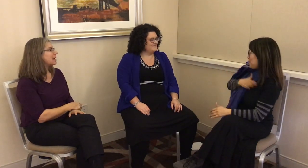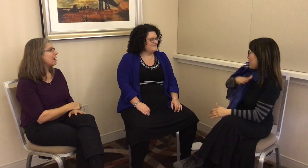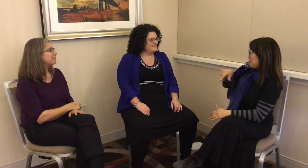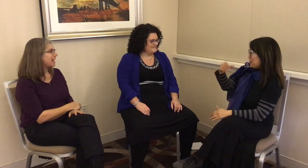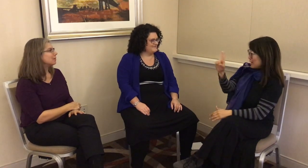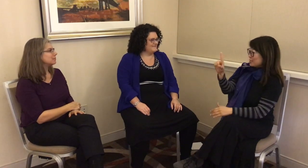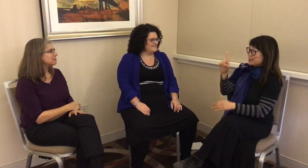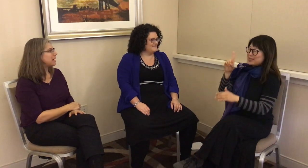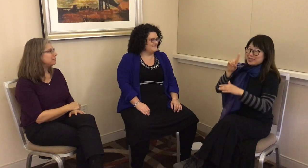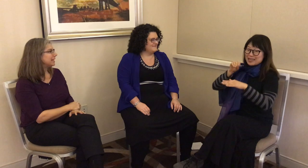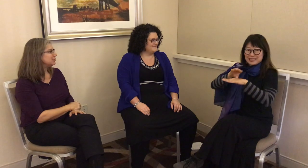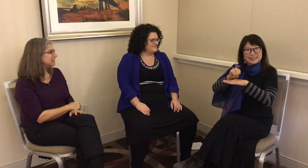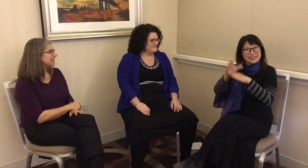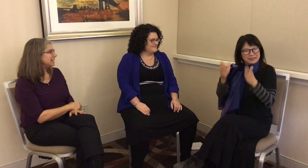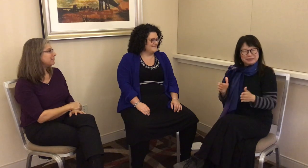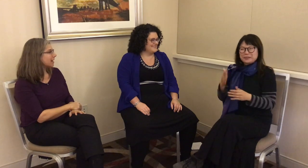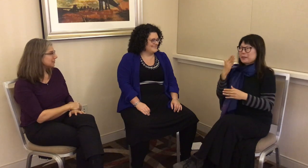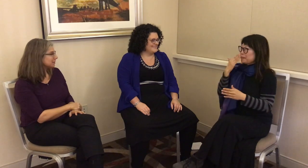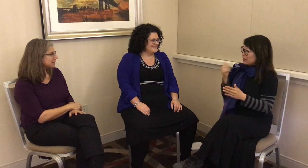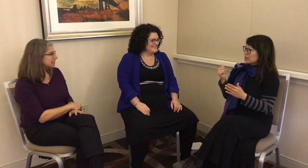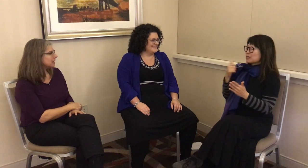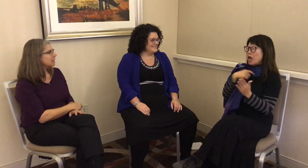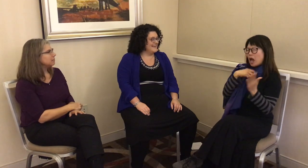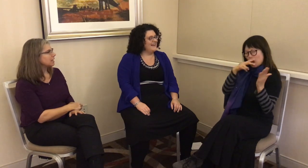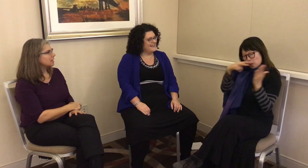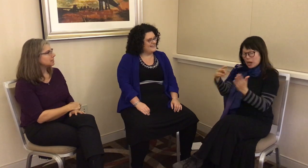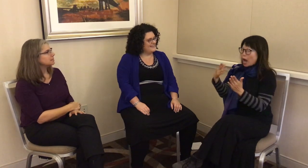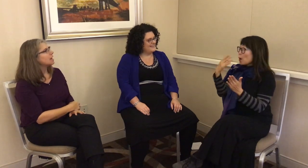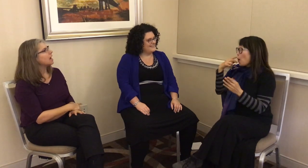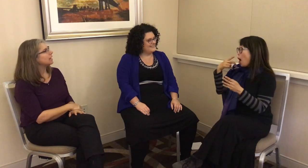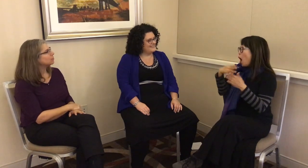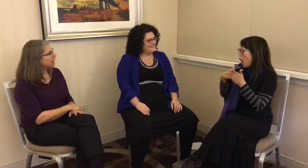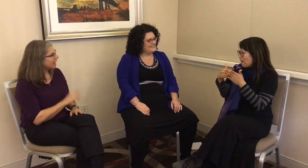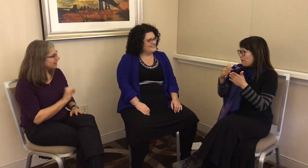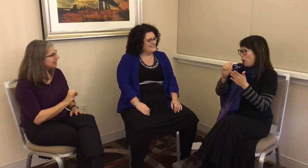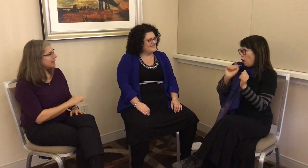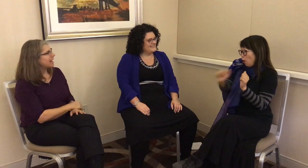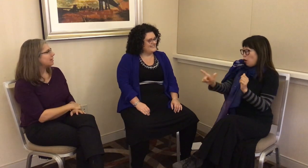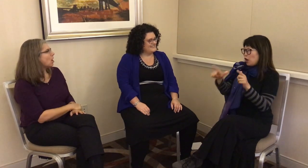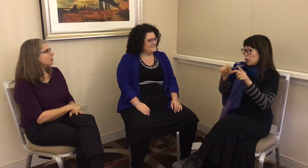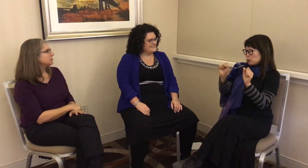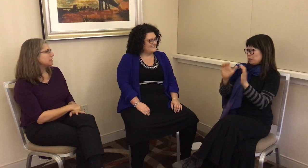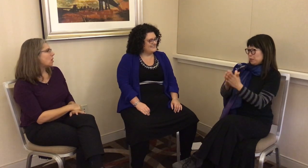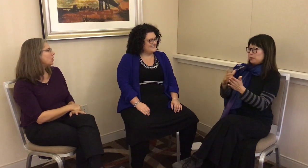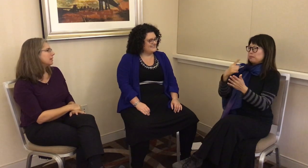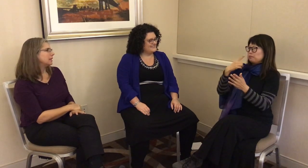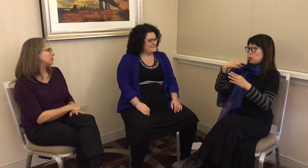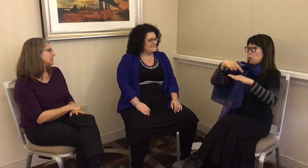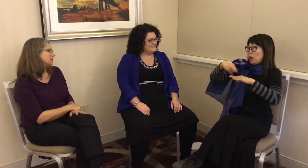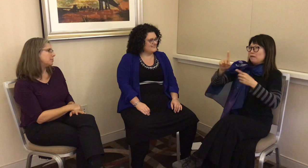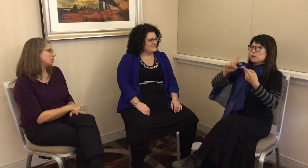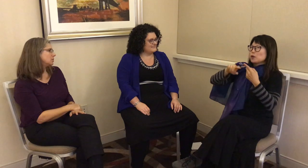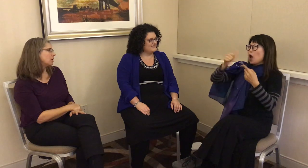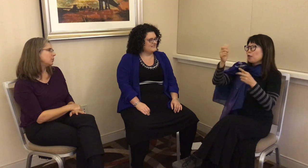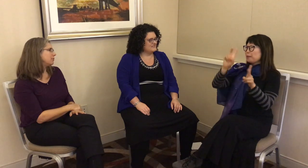how I found my PhD advisor because I read – and often all the linguistics books refer